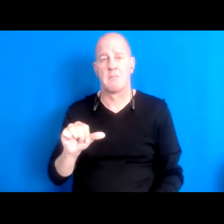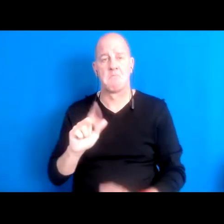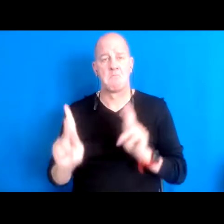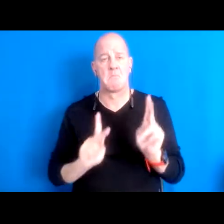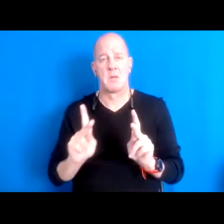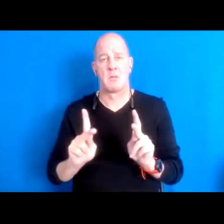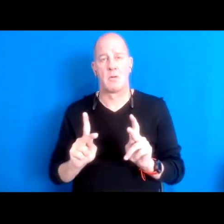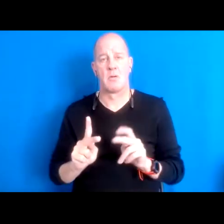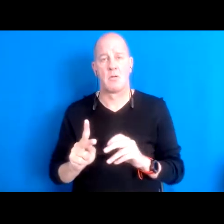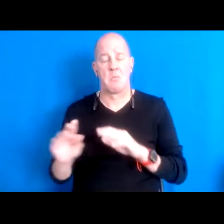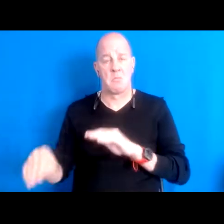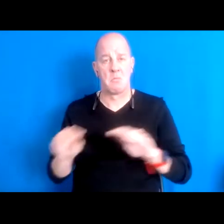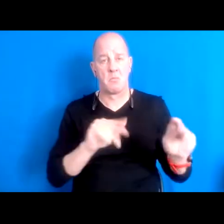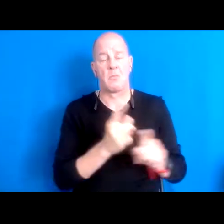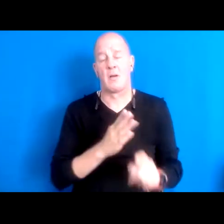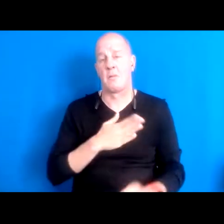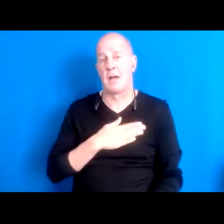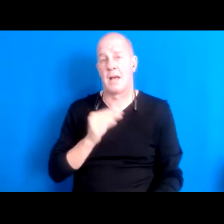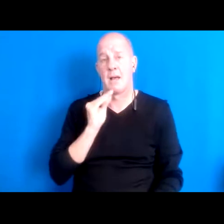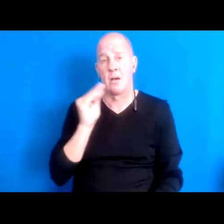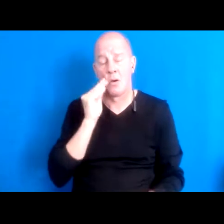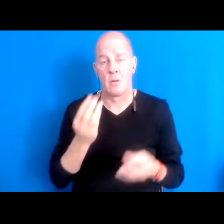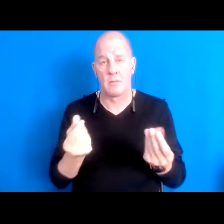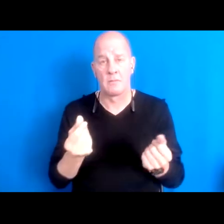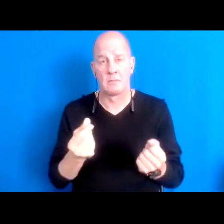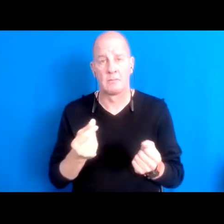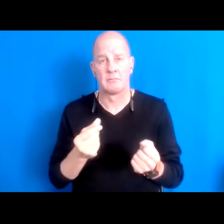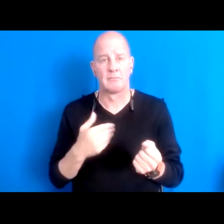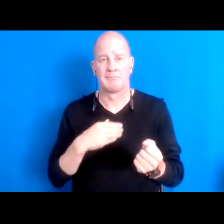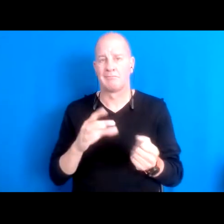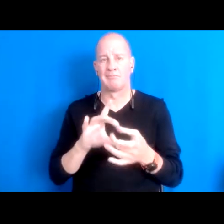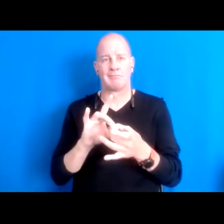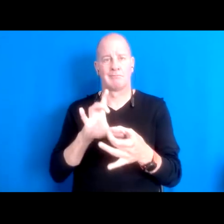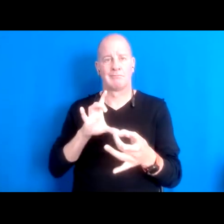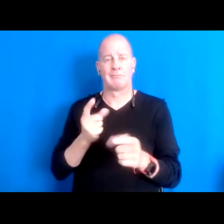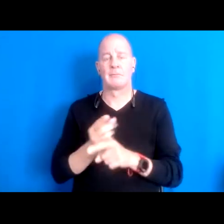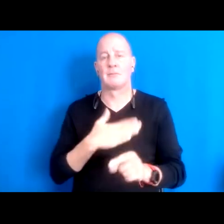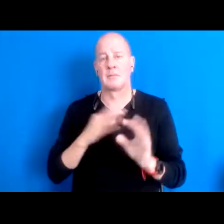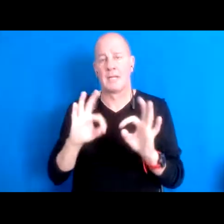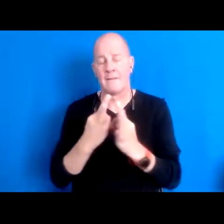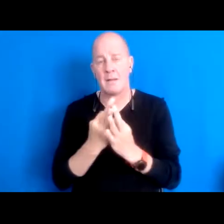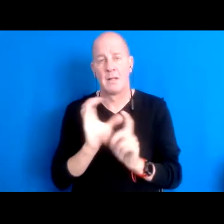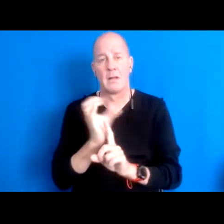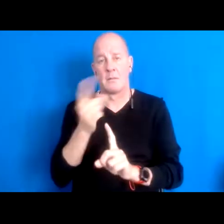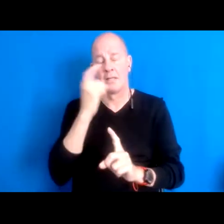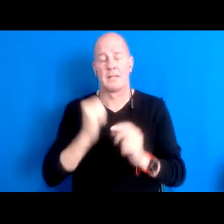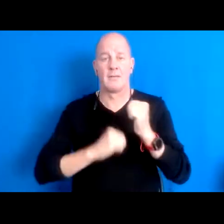15:55:22 they're displaced from a connection to my family and culture through structural inequality racism, homophobia.